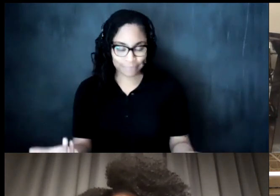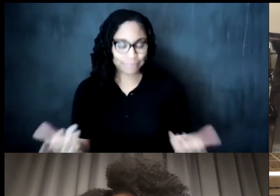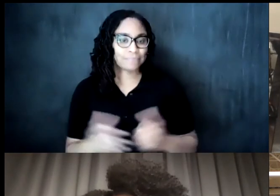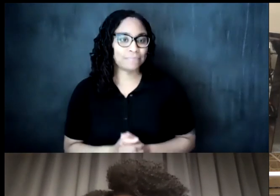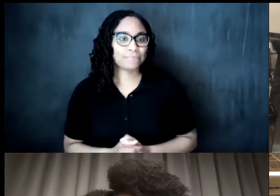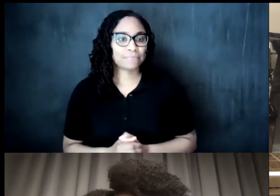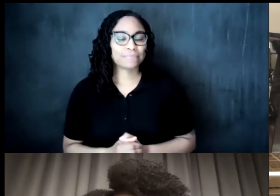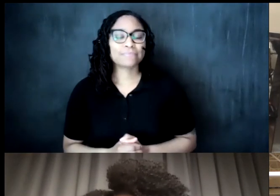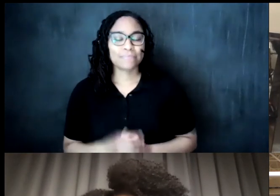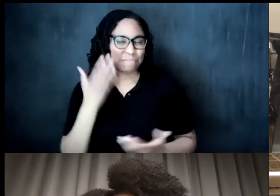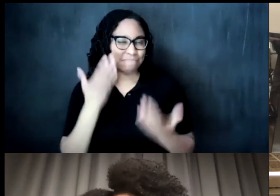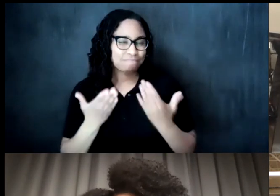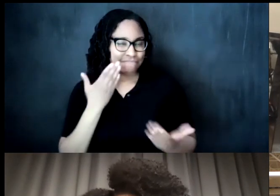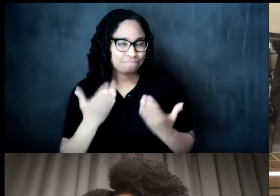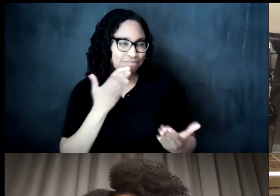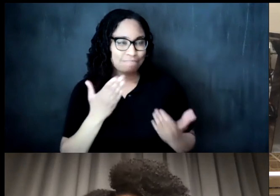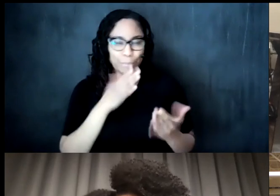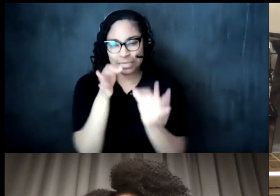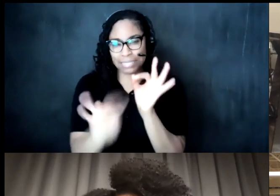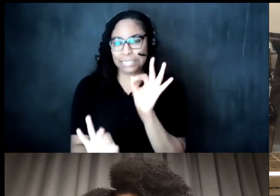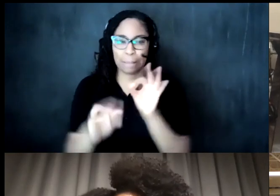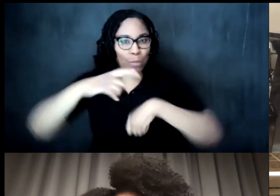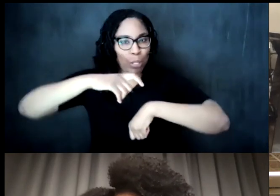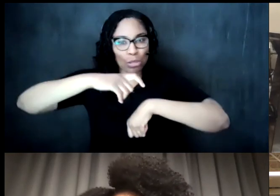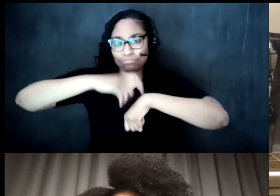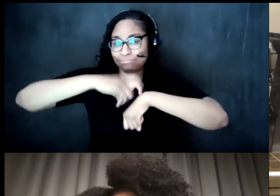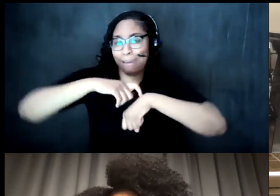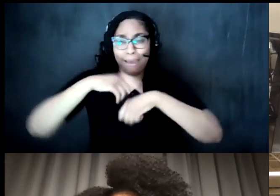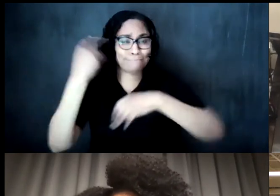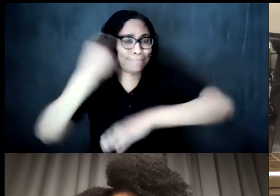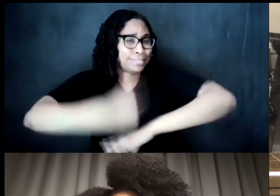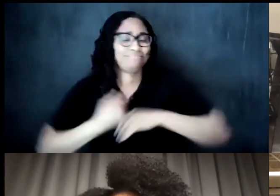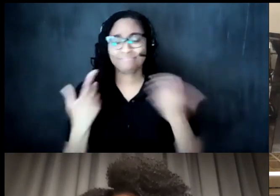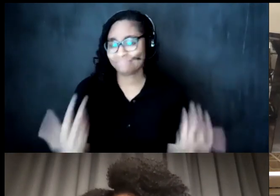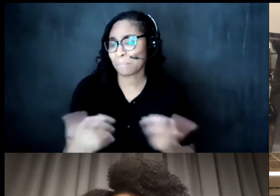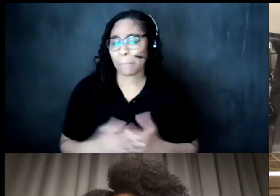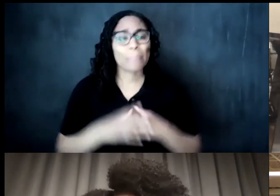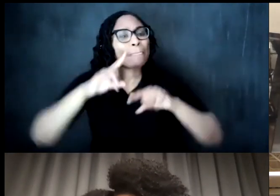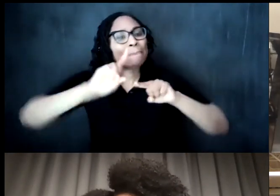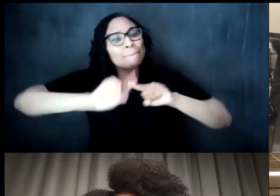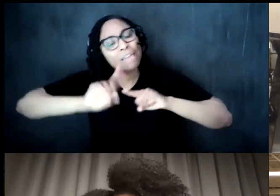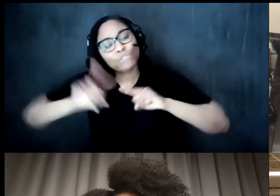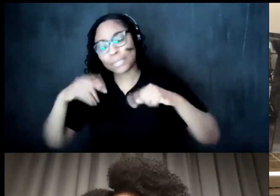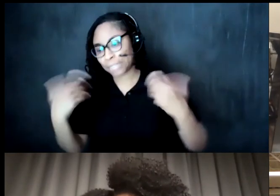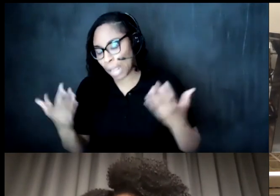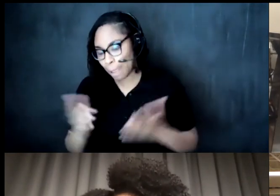be a a simple time of day you know like there are lots of different um different types of tea